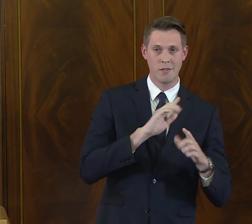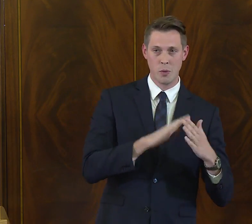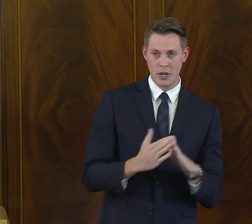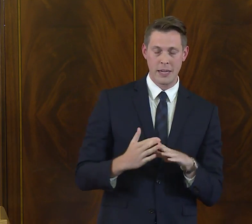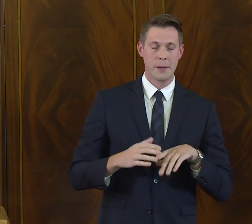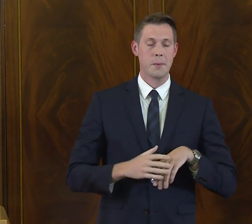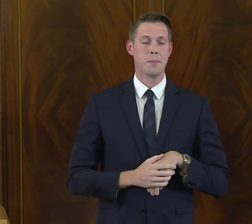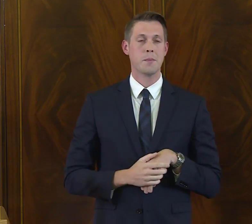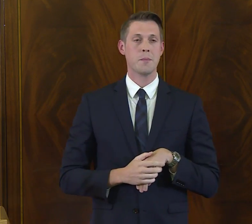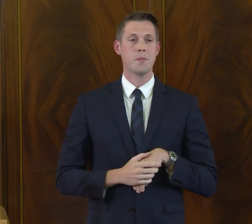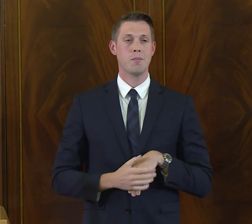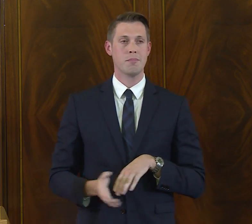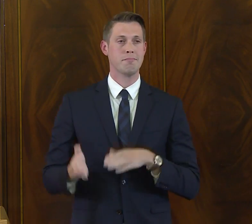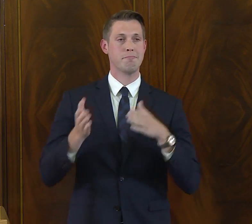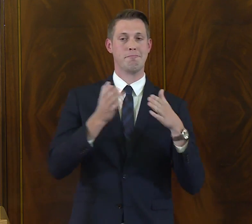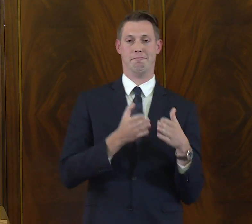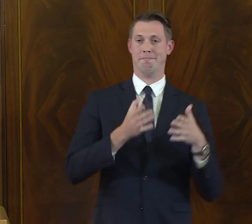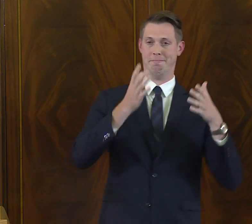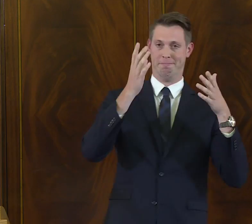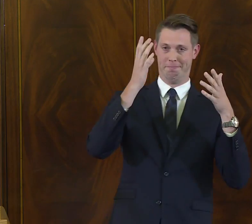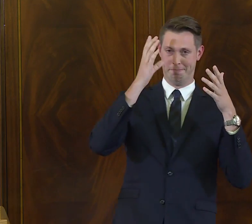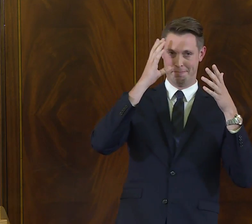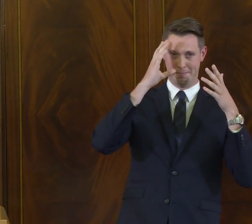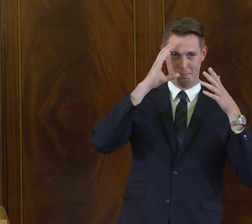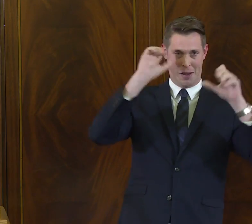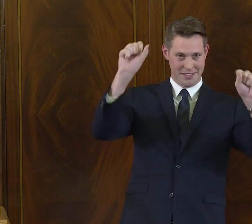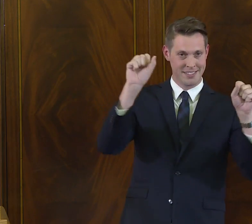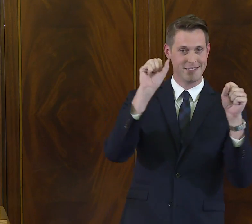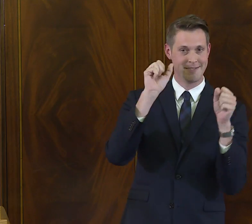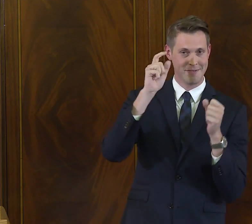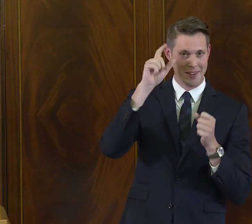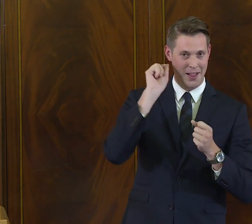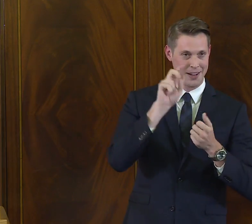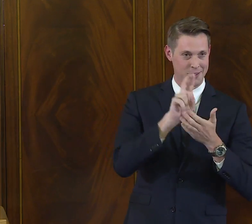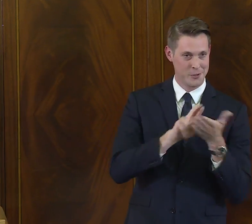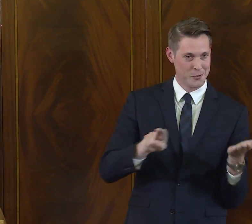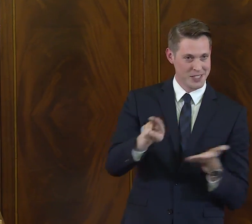and how they are helping the deaf communities that they serve.